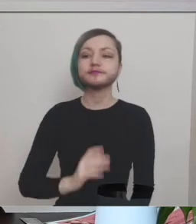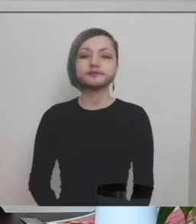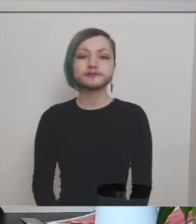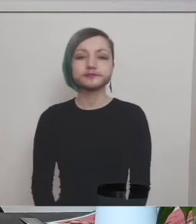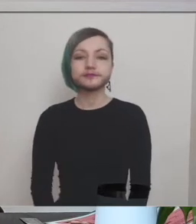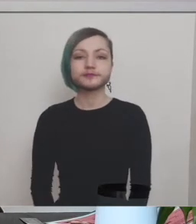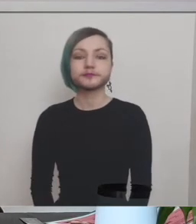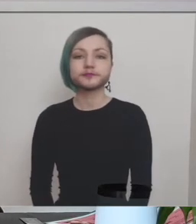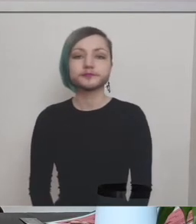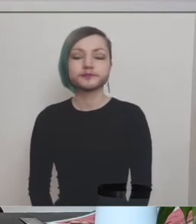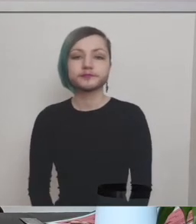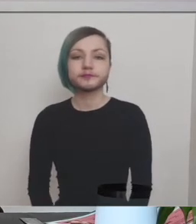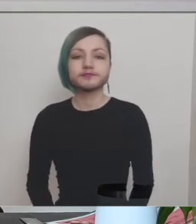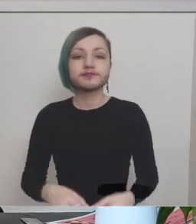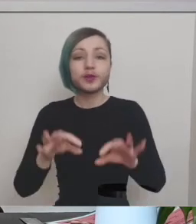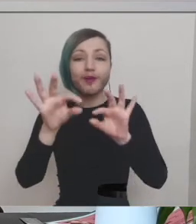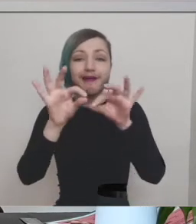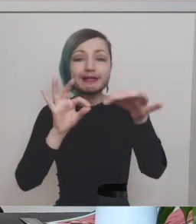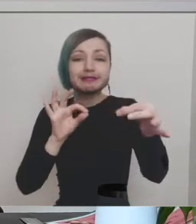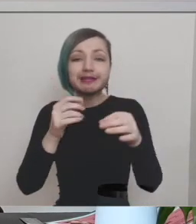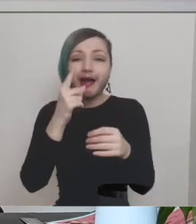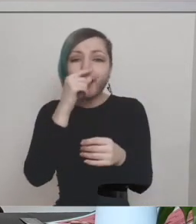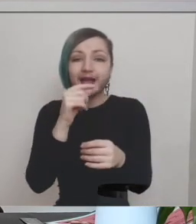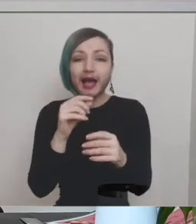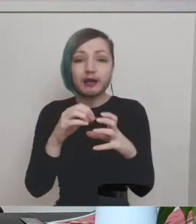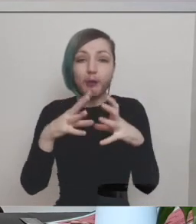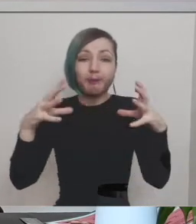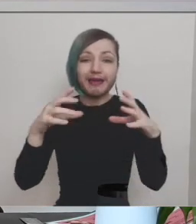and you can tear as small as you like it doesn't need to be